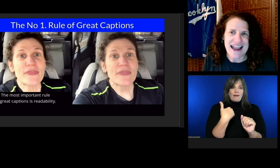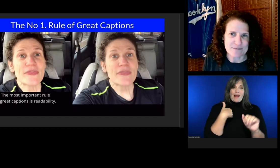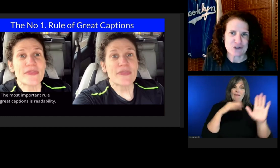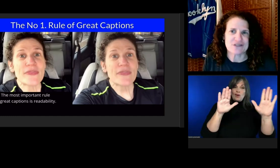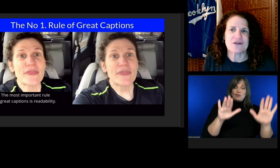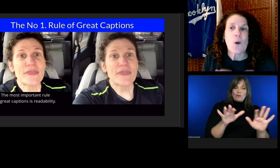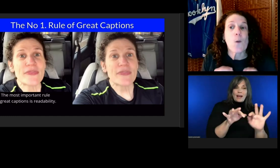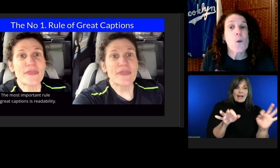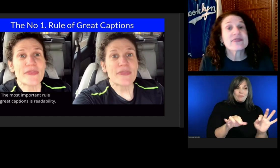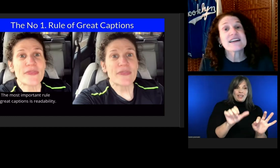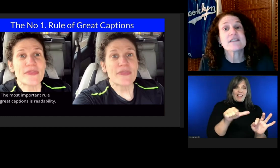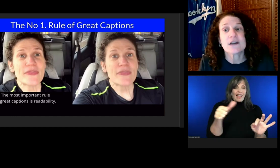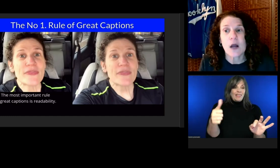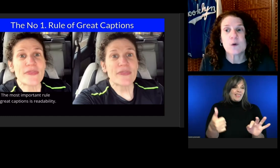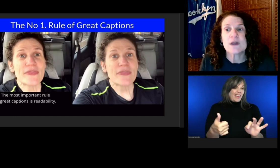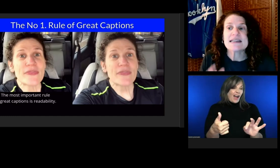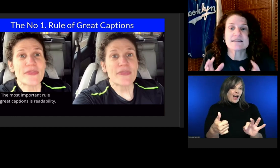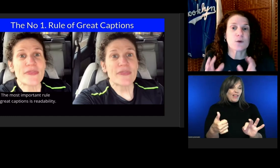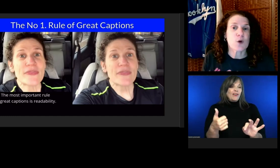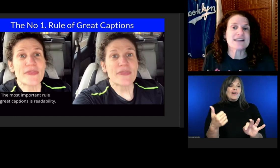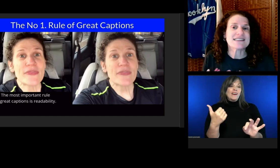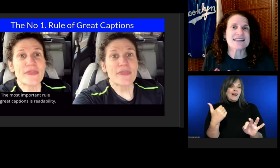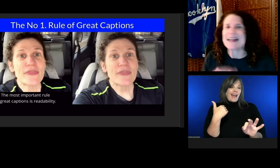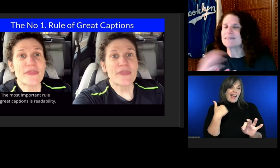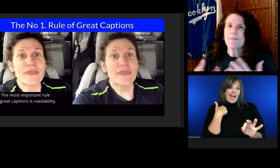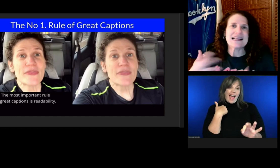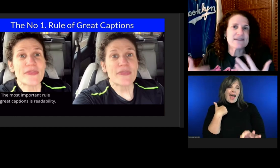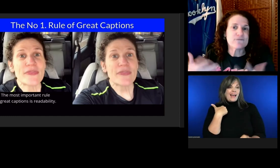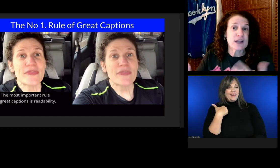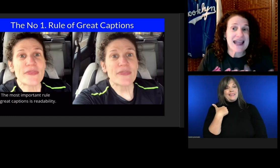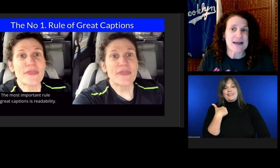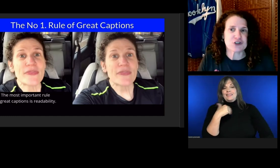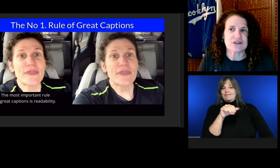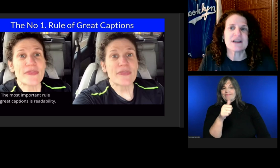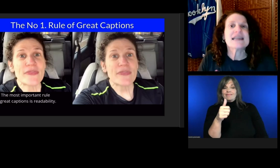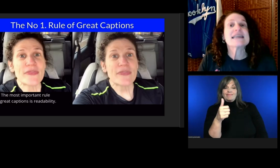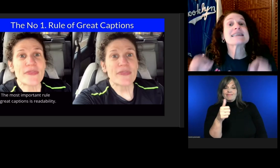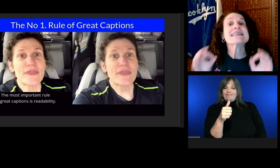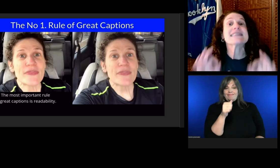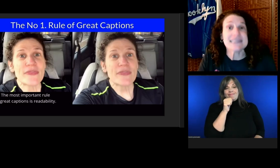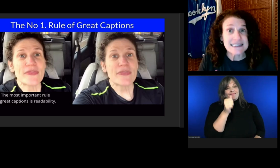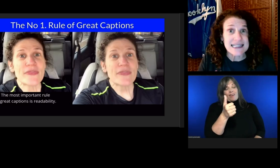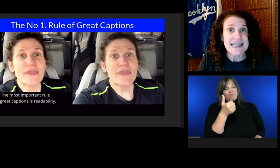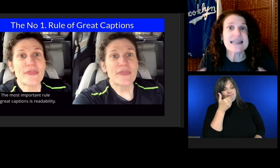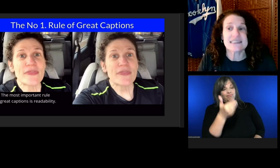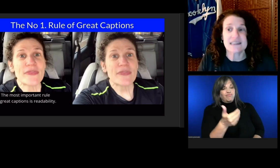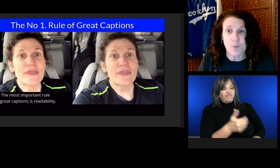One thing to know is the right side has many different captions. Because this is important.